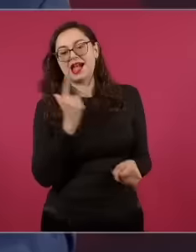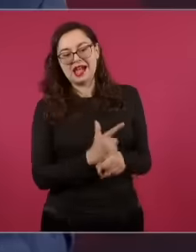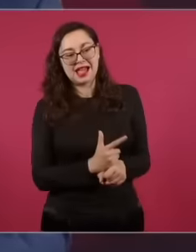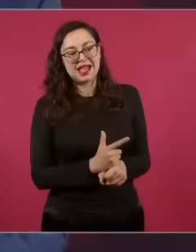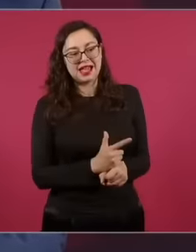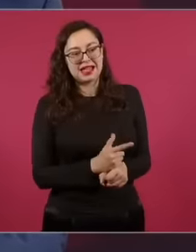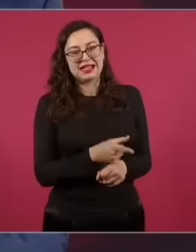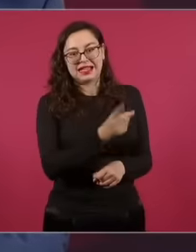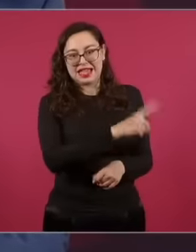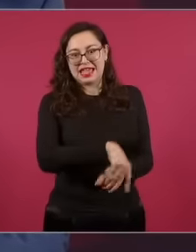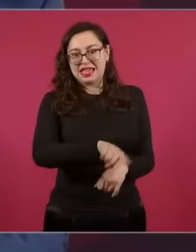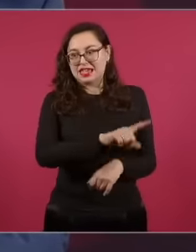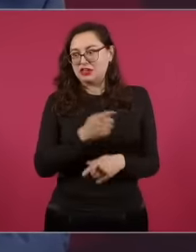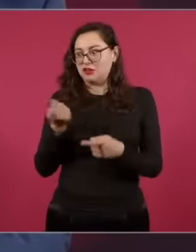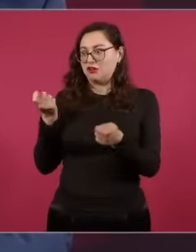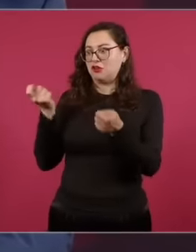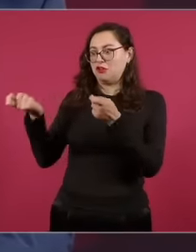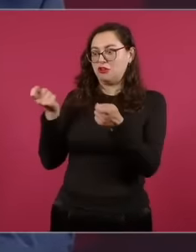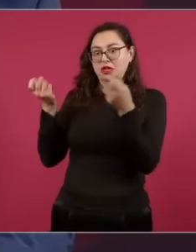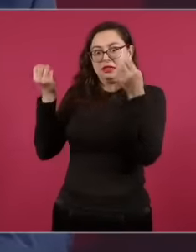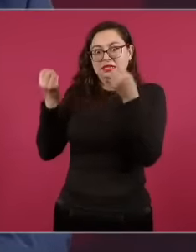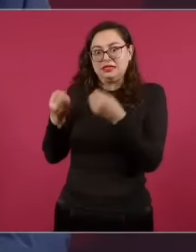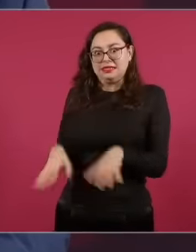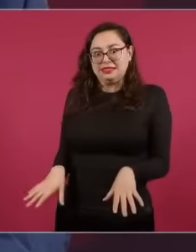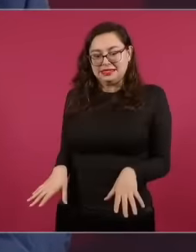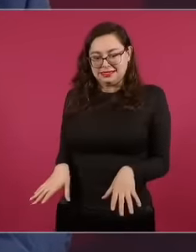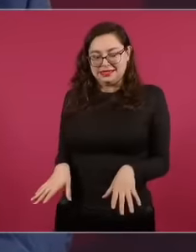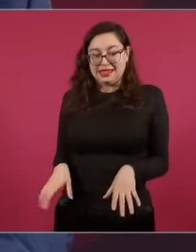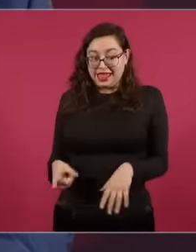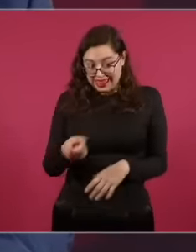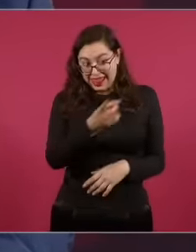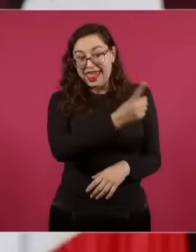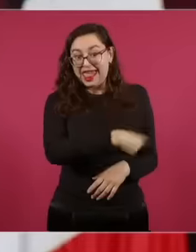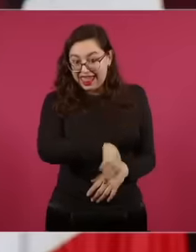influence that they now